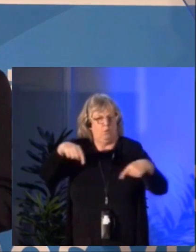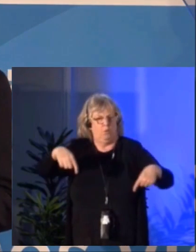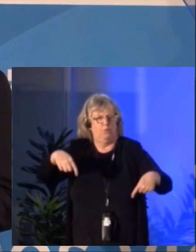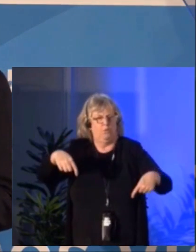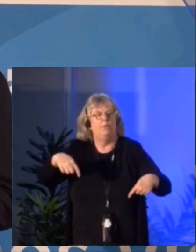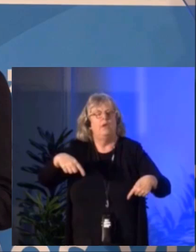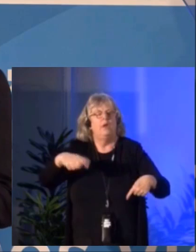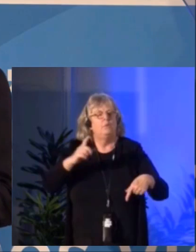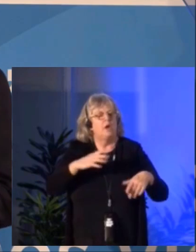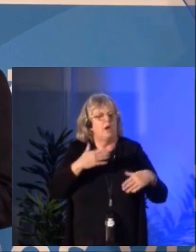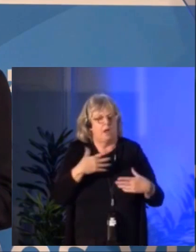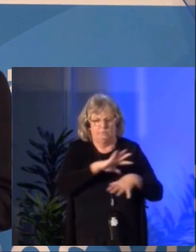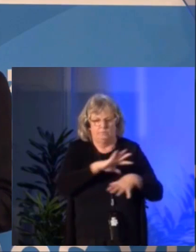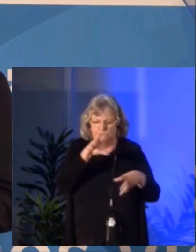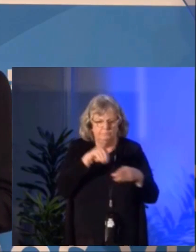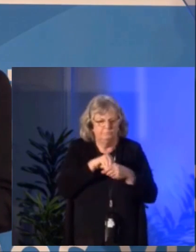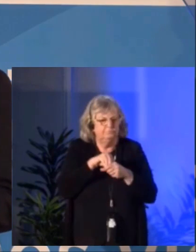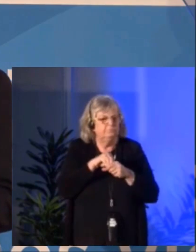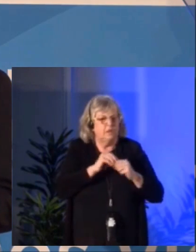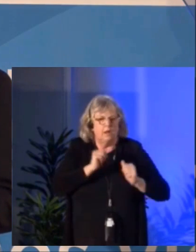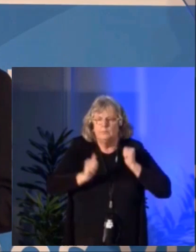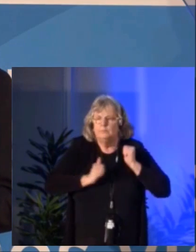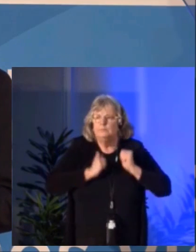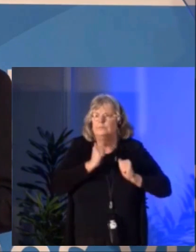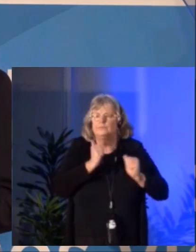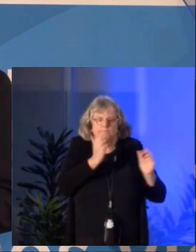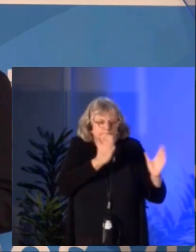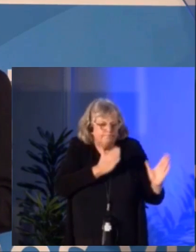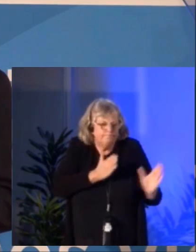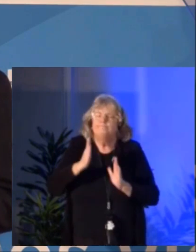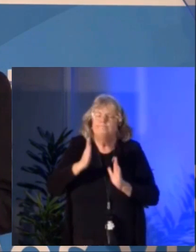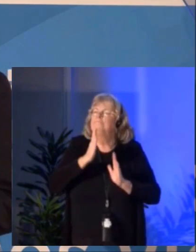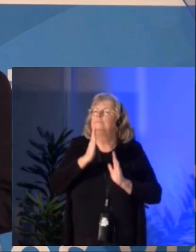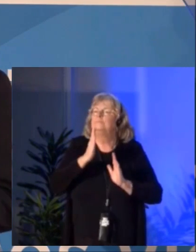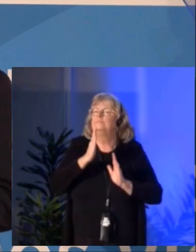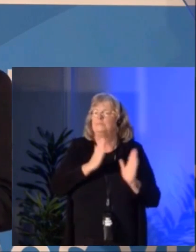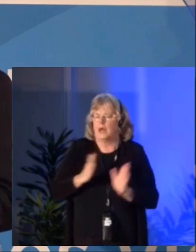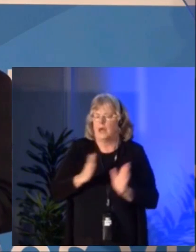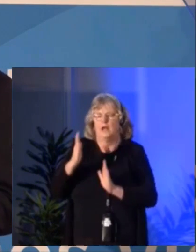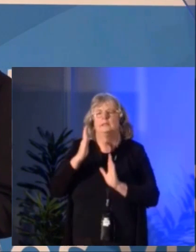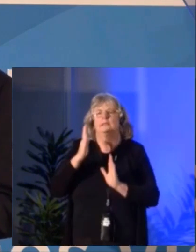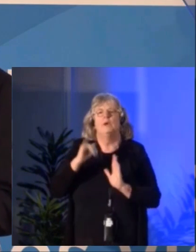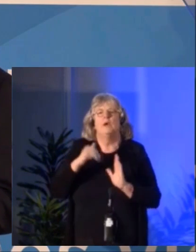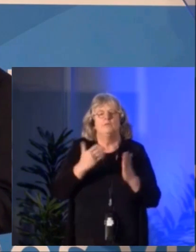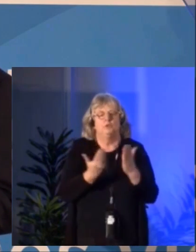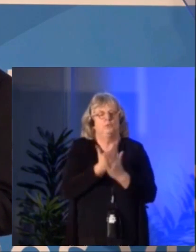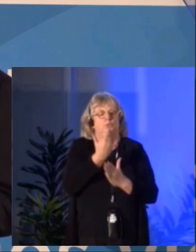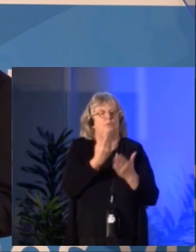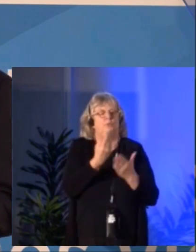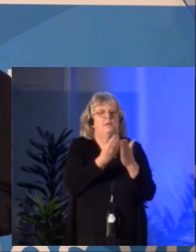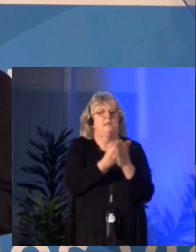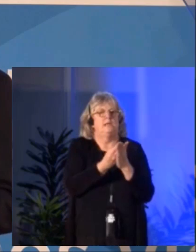We took on an ambitious and pragmatic strategic plan. We completed the six programs of our new funding model.